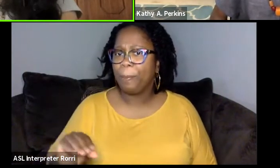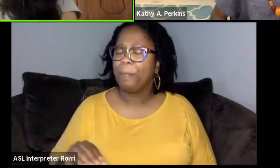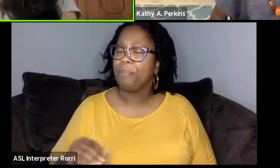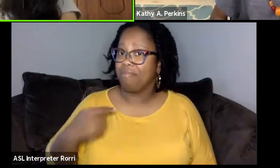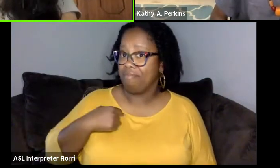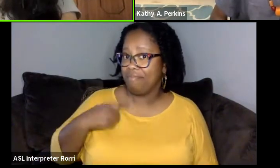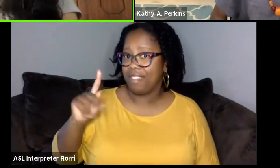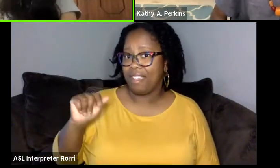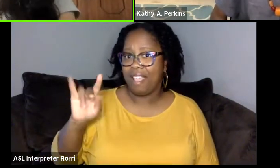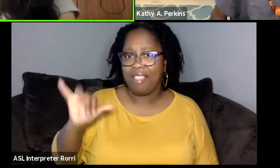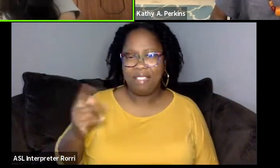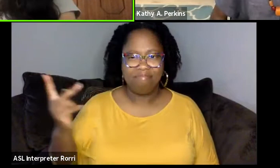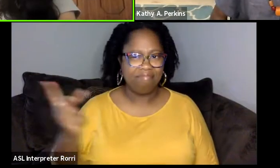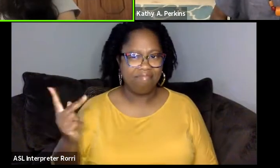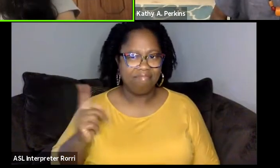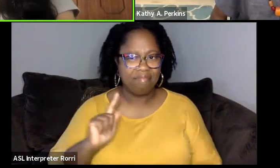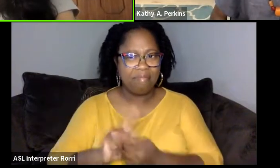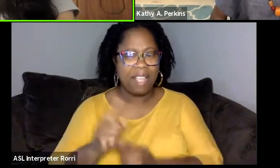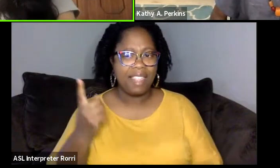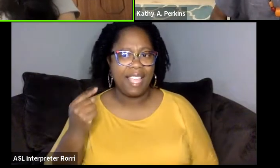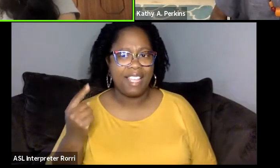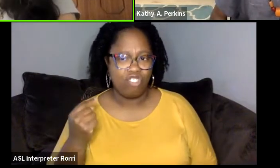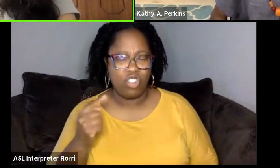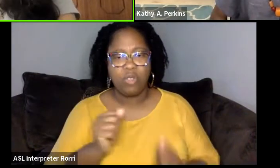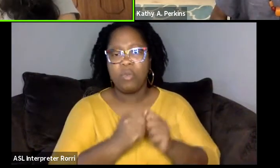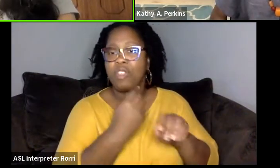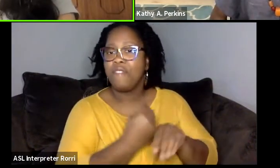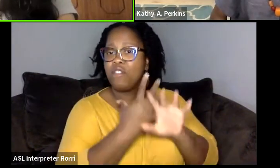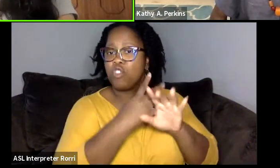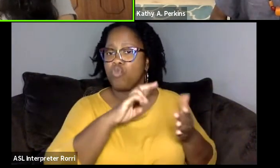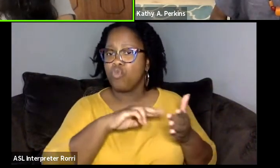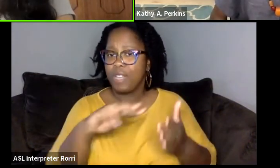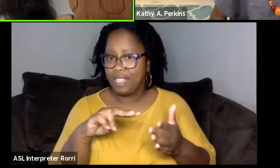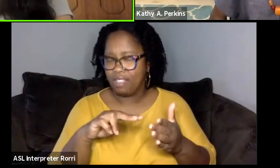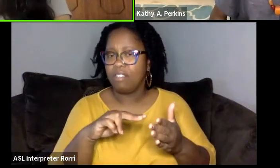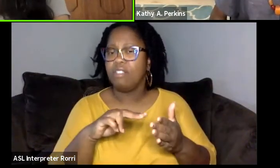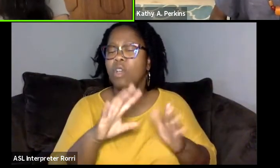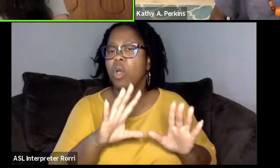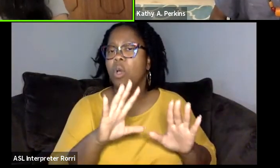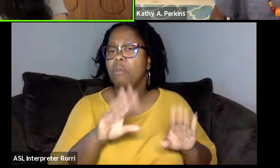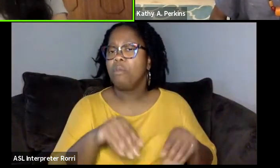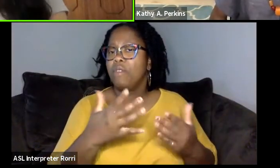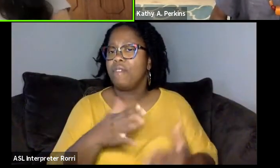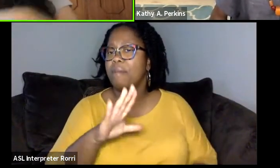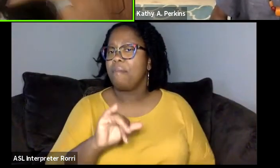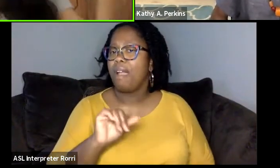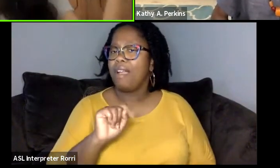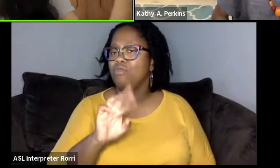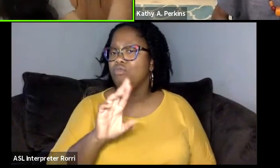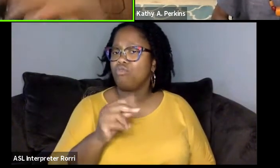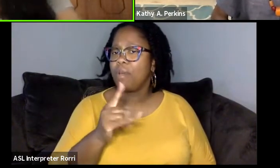through a virtual reading that was hosted by the Tebere Arts Foundation of Tropical Fish. And we hit it off immediately